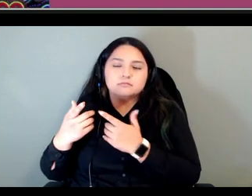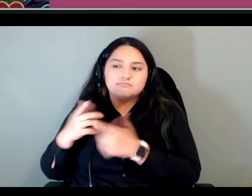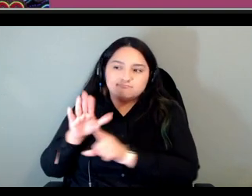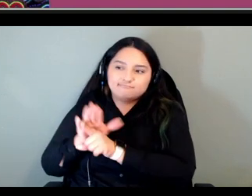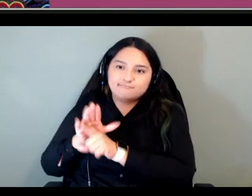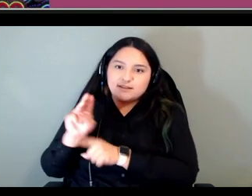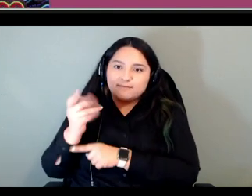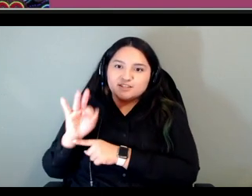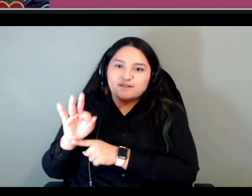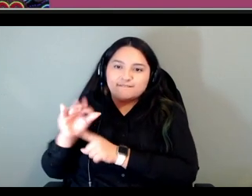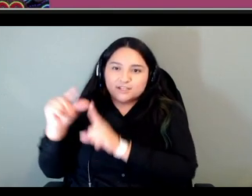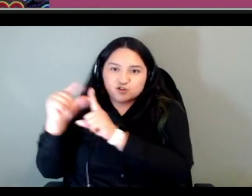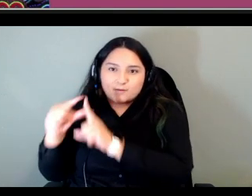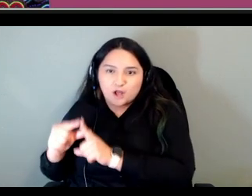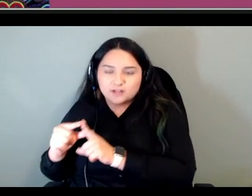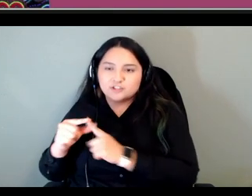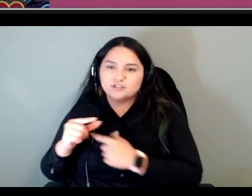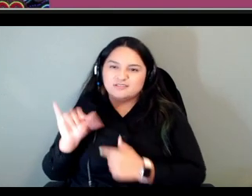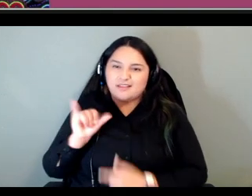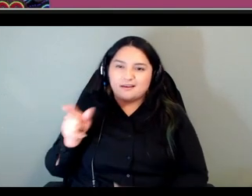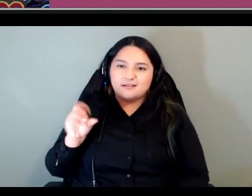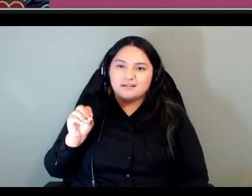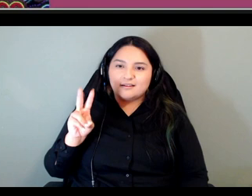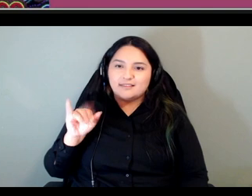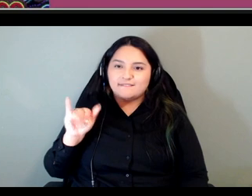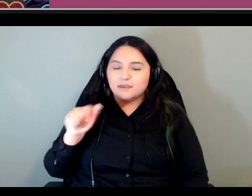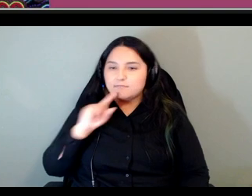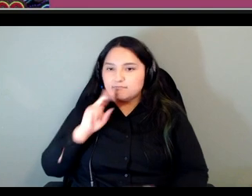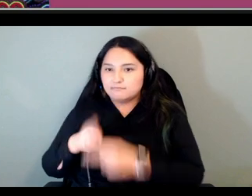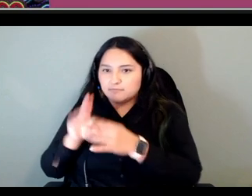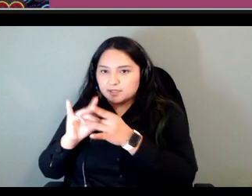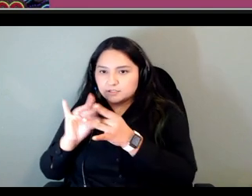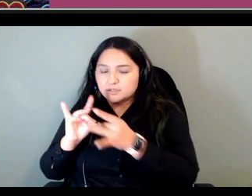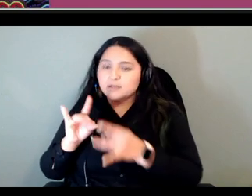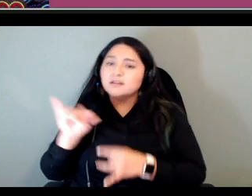mentioned but also um focusing on making sure that we were building capacity to do this